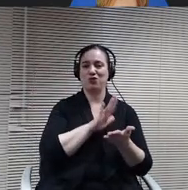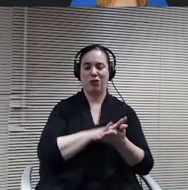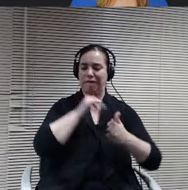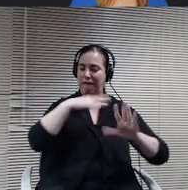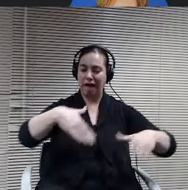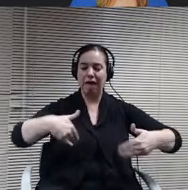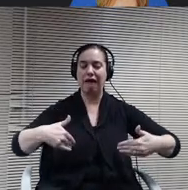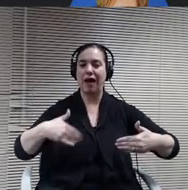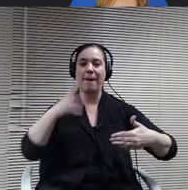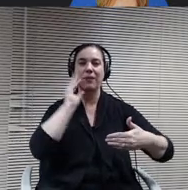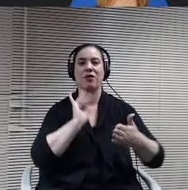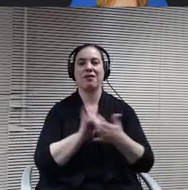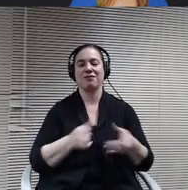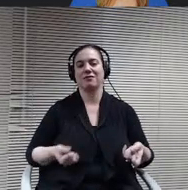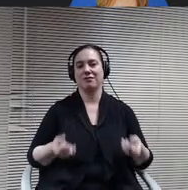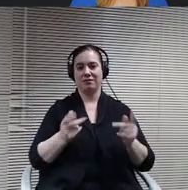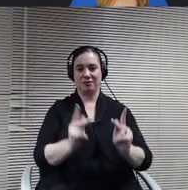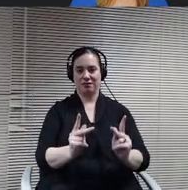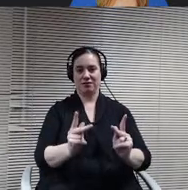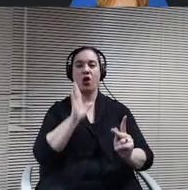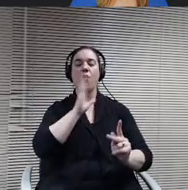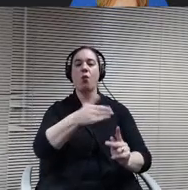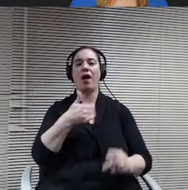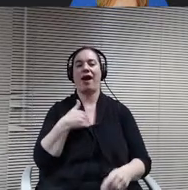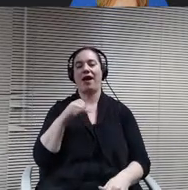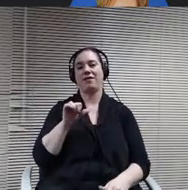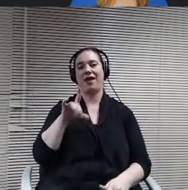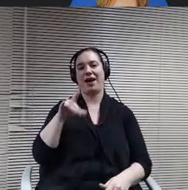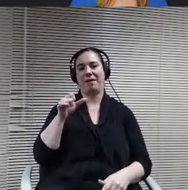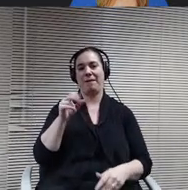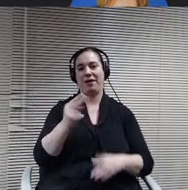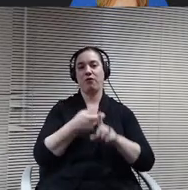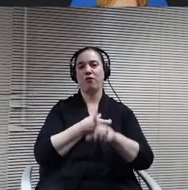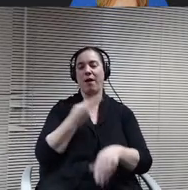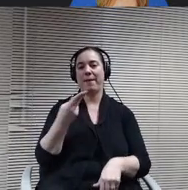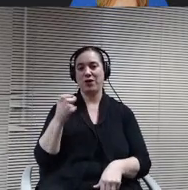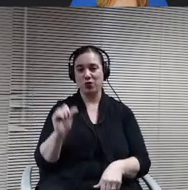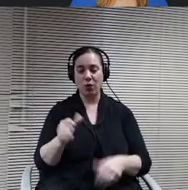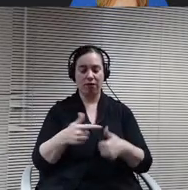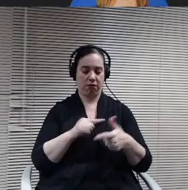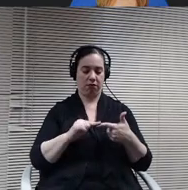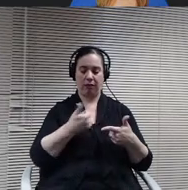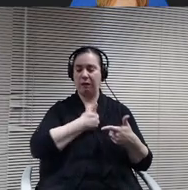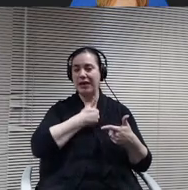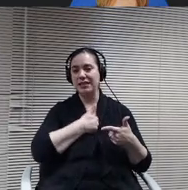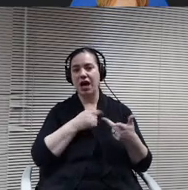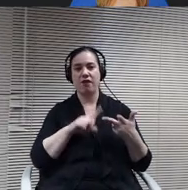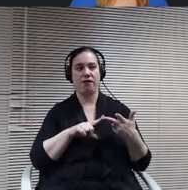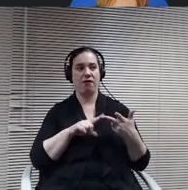will also have administrators from the high school myself and Kristin Laughlin. My team really hearing from parents about what